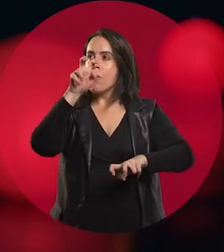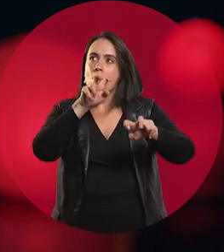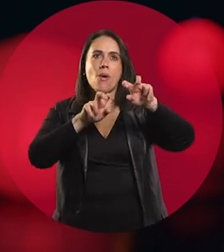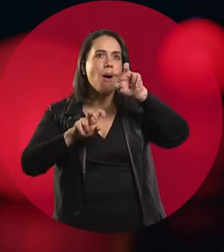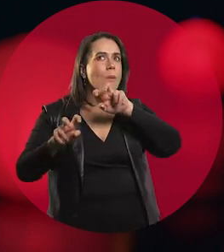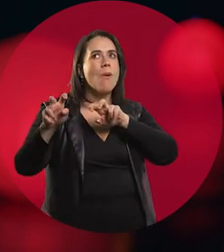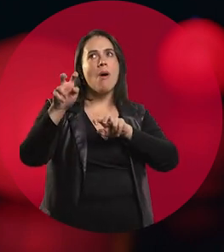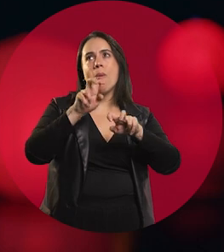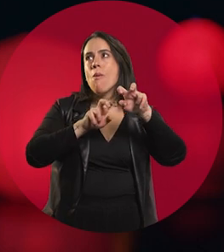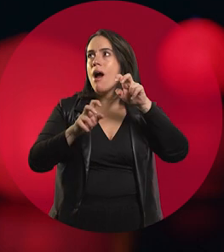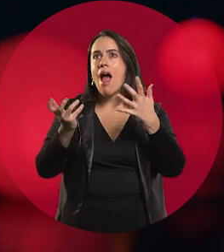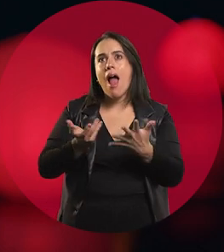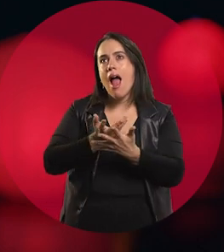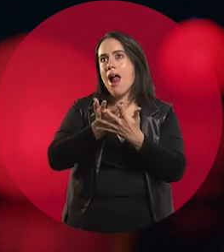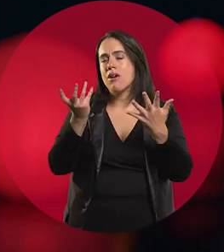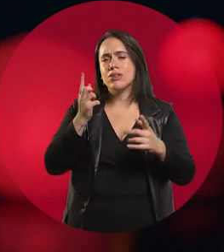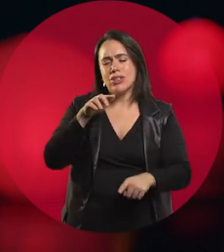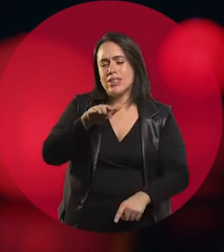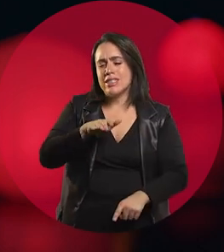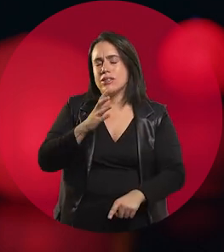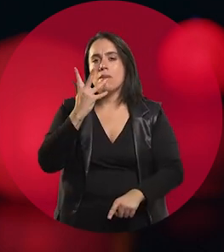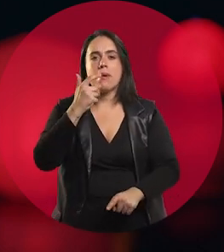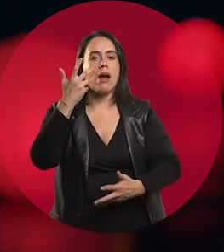and who liked to sing since he was very little,